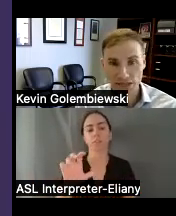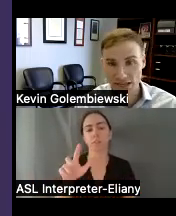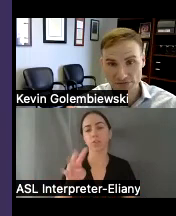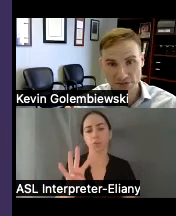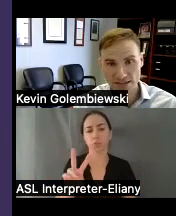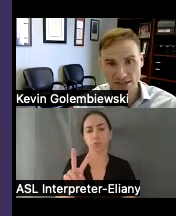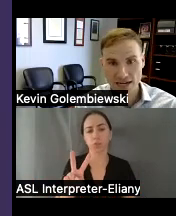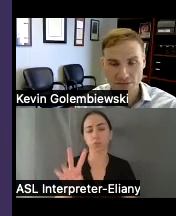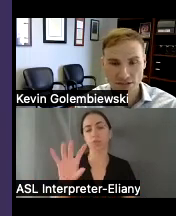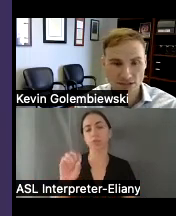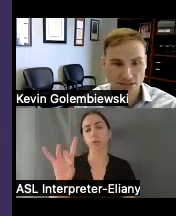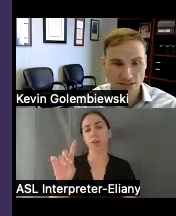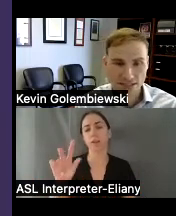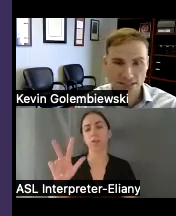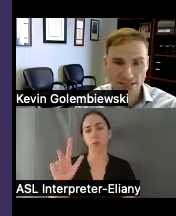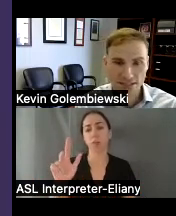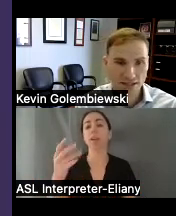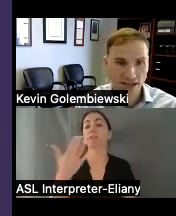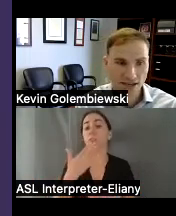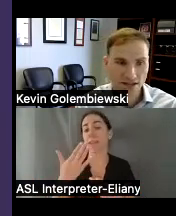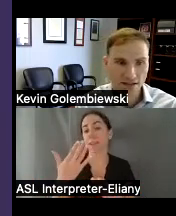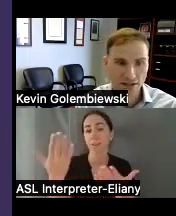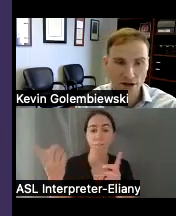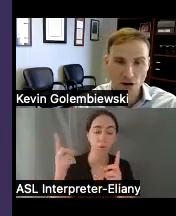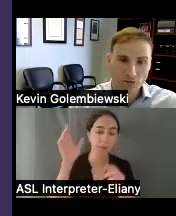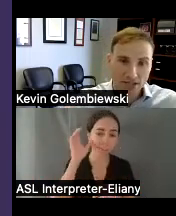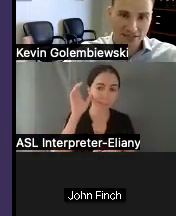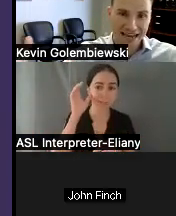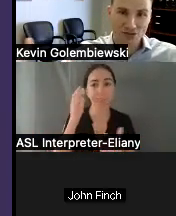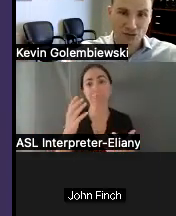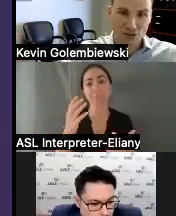um and thanks for taking the time to to listen today and you know I hope this answer those